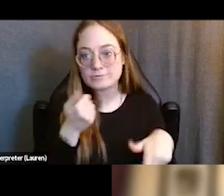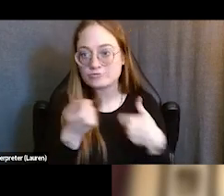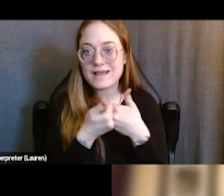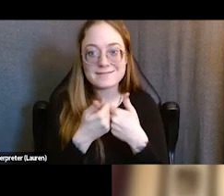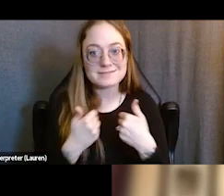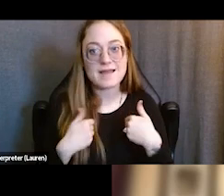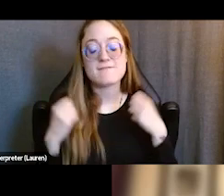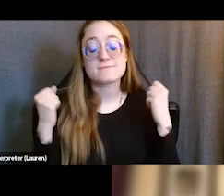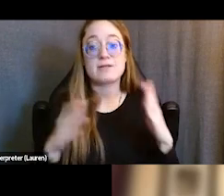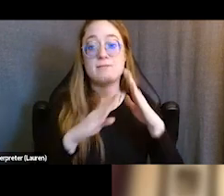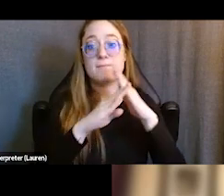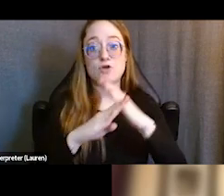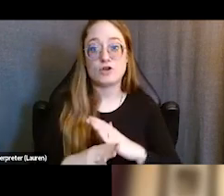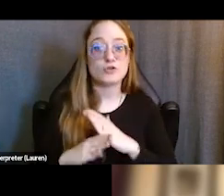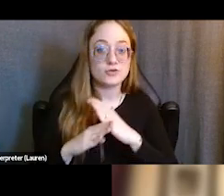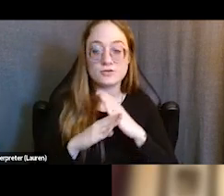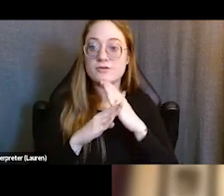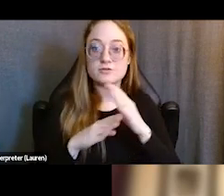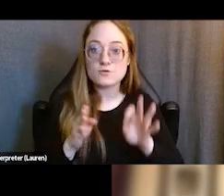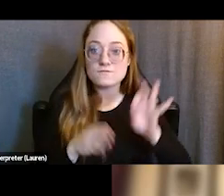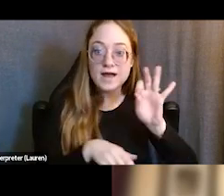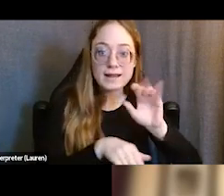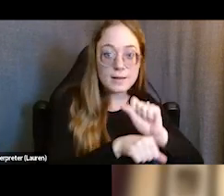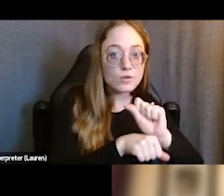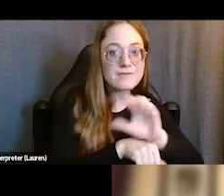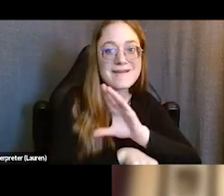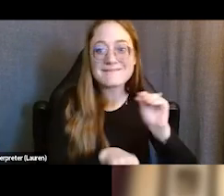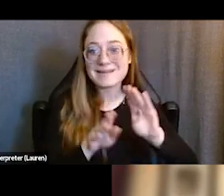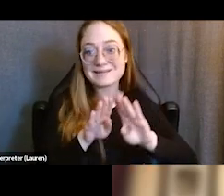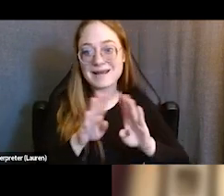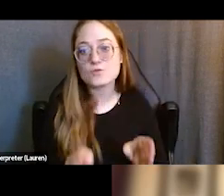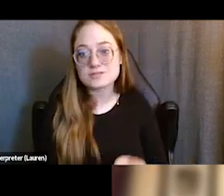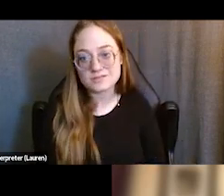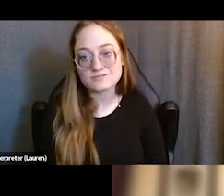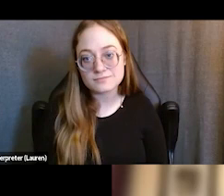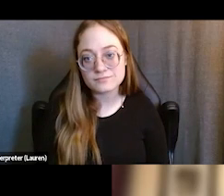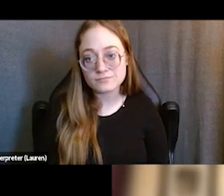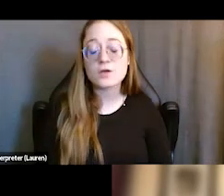to finding sustainable employment after a period of incarceration. And so, due to those challenges that can be really difficult